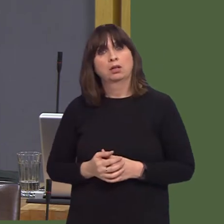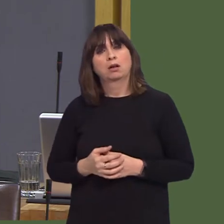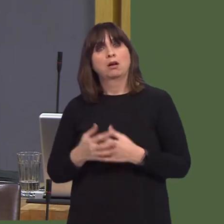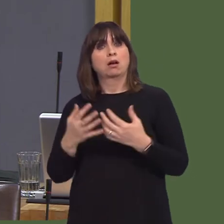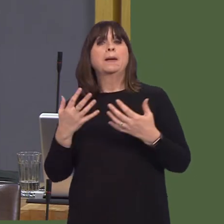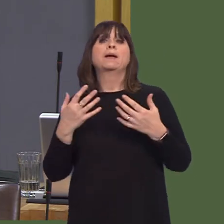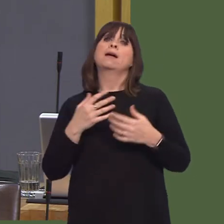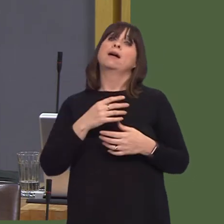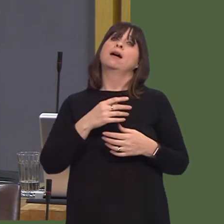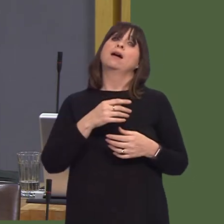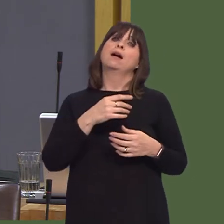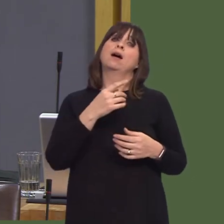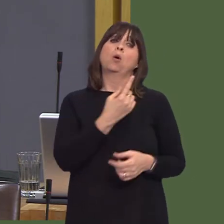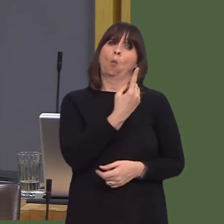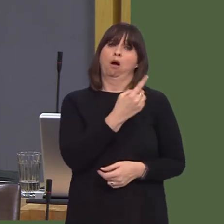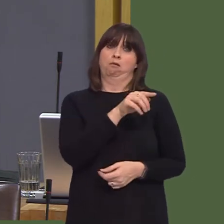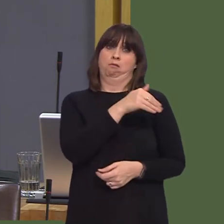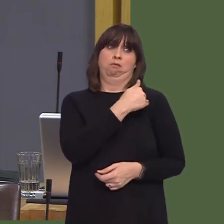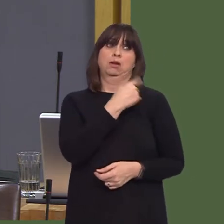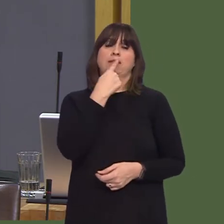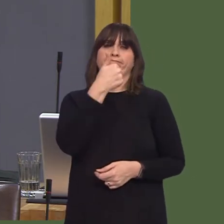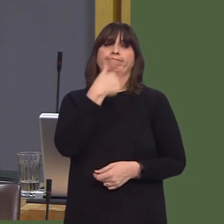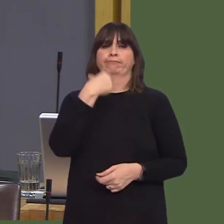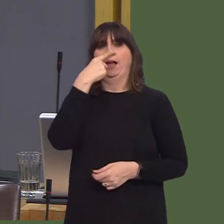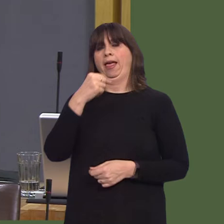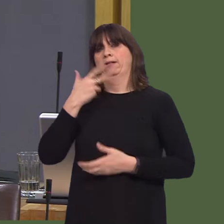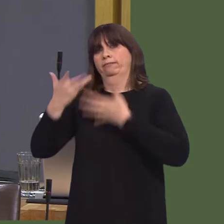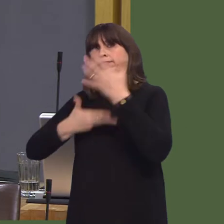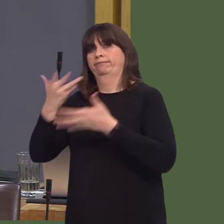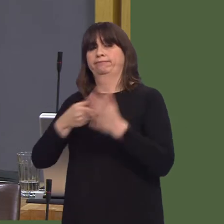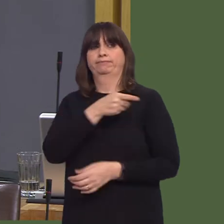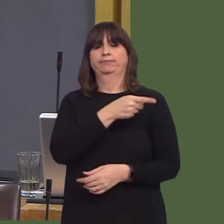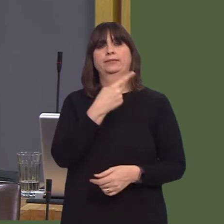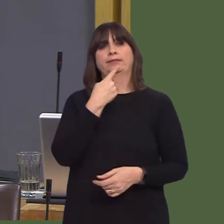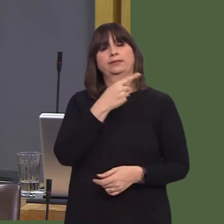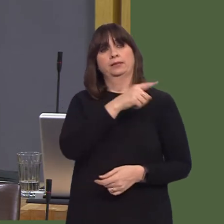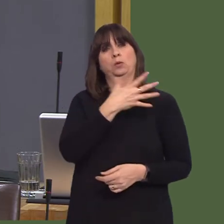The integrated care fund is designed to ensure that the barriers that stop people leaving